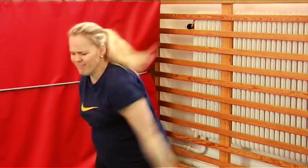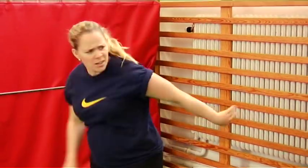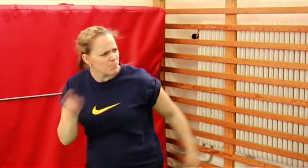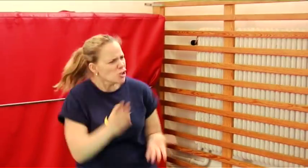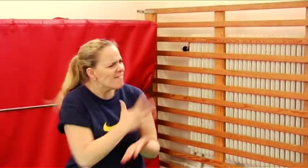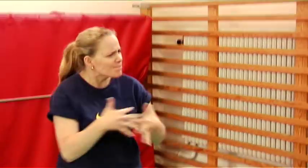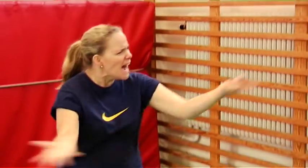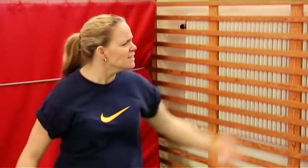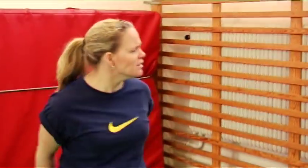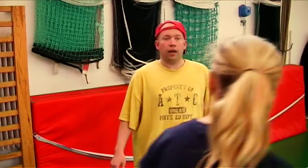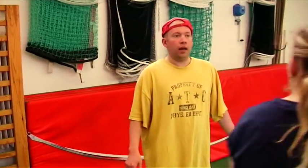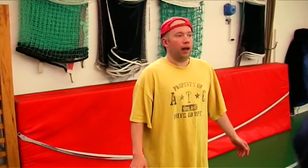It's impossible to play a fair game!